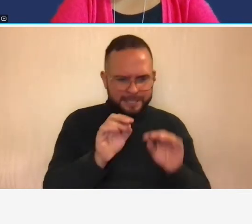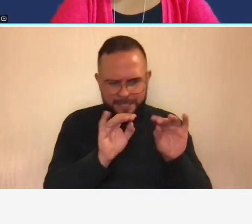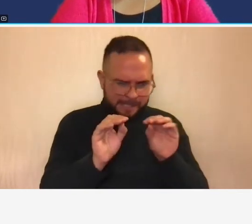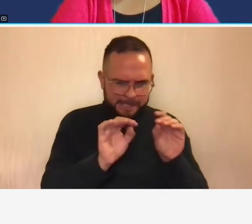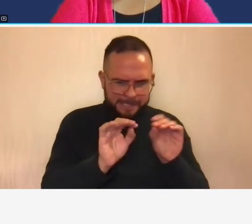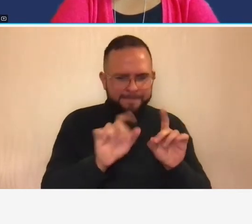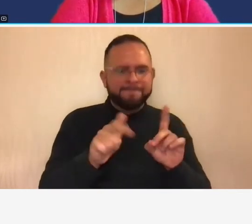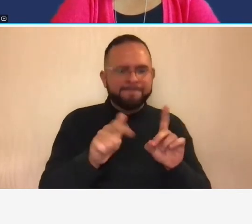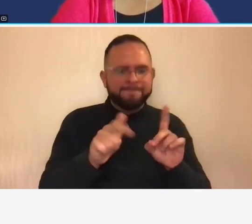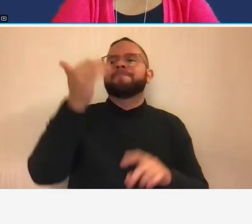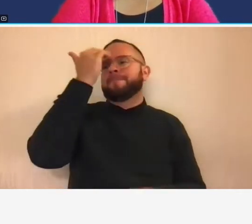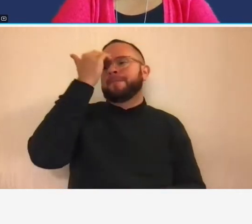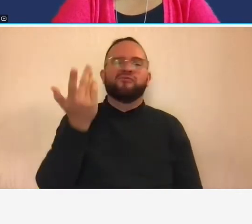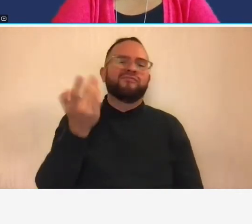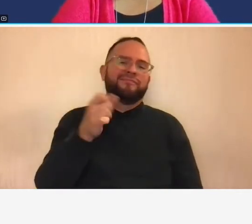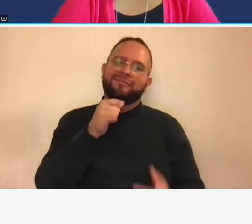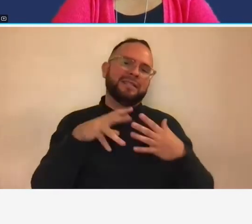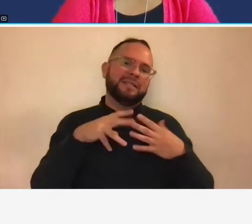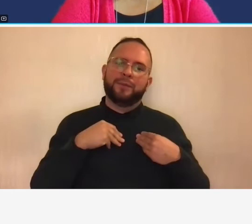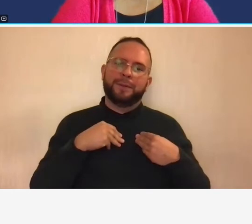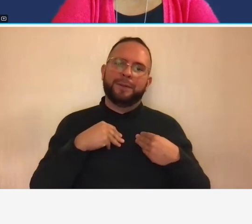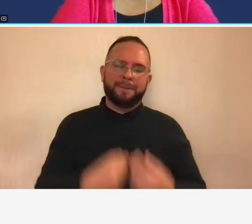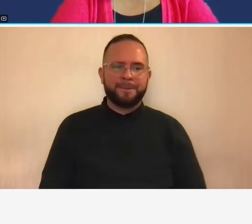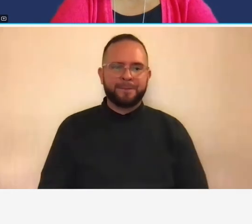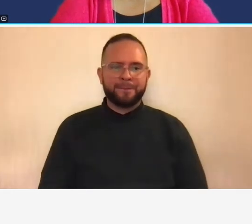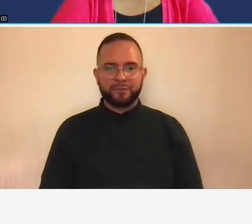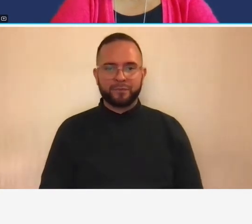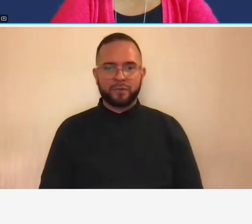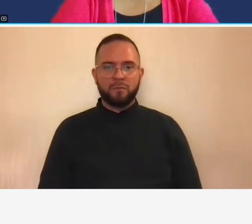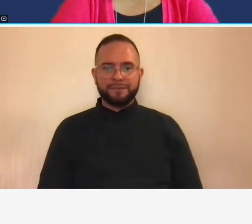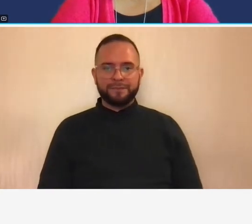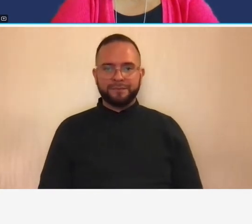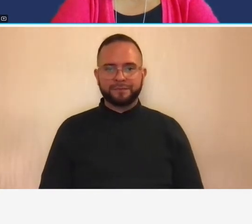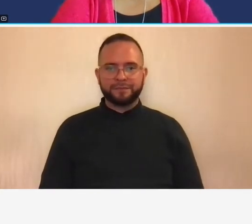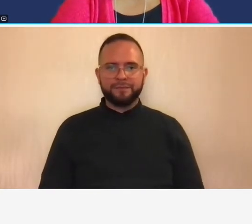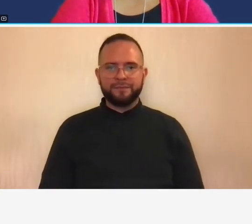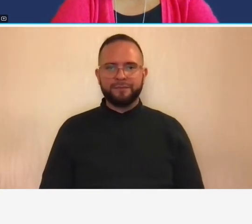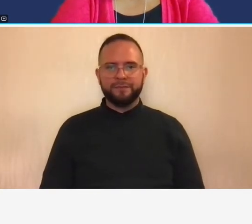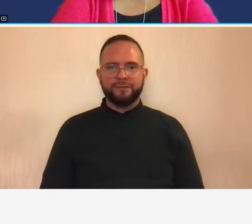so um also the the fact that you're able to produce are you required to produce monthly